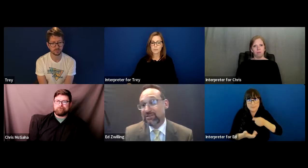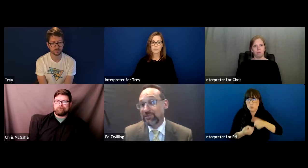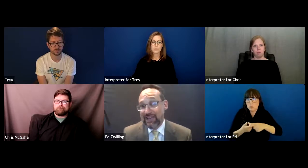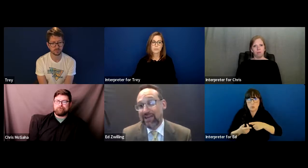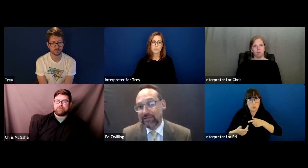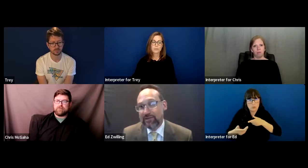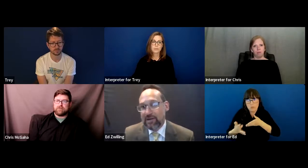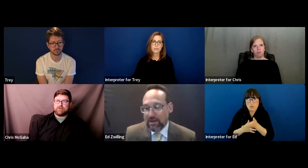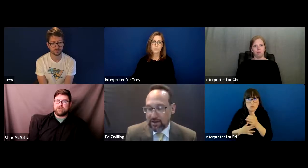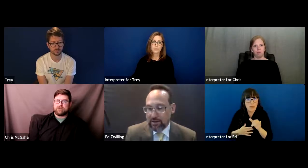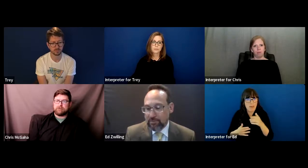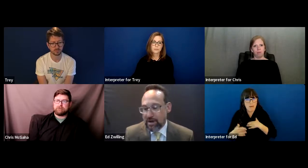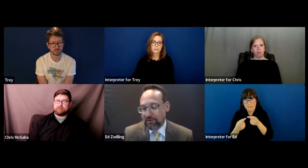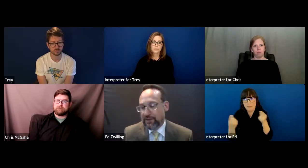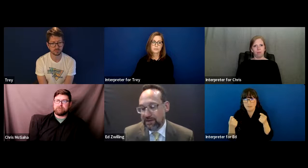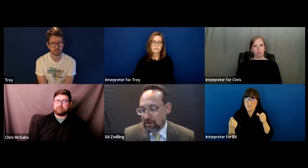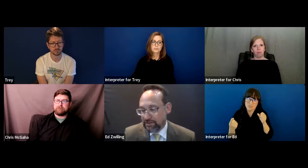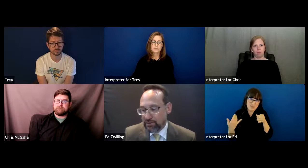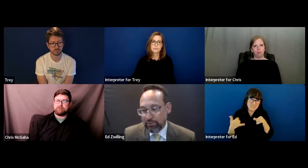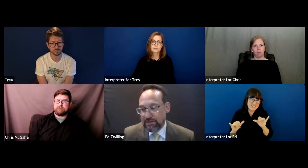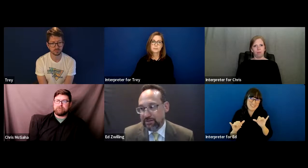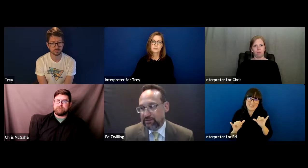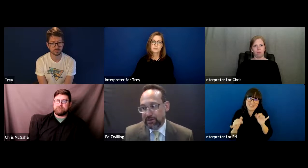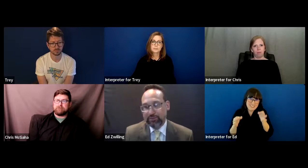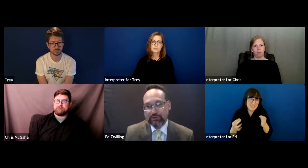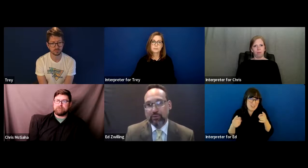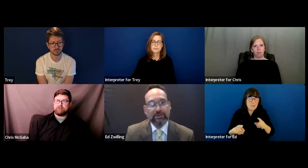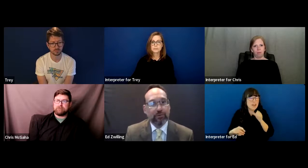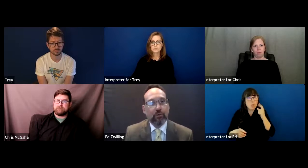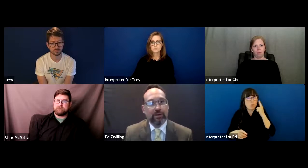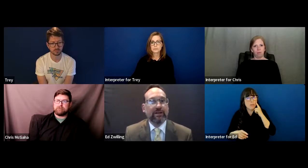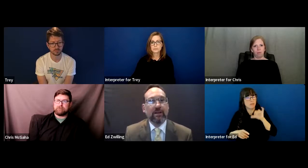That still stands. I don't think it constitutes precedence but it's persuasive authority in the state of